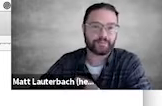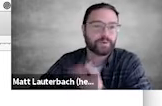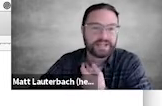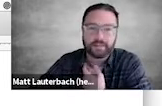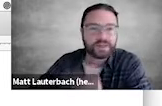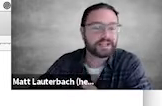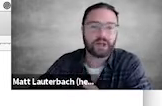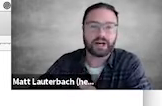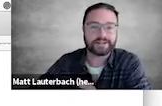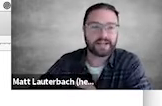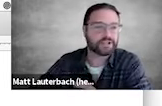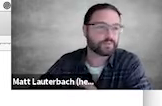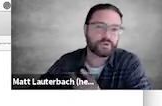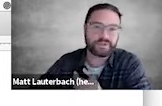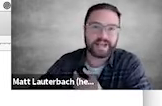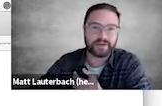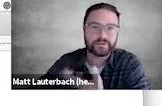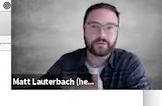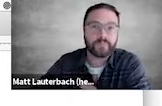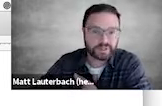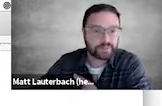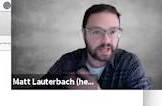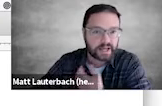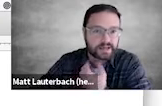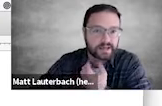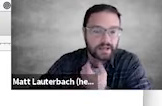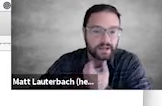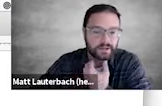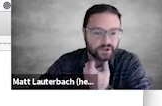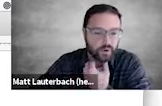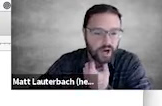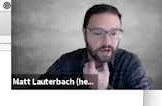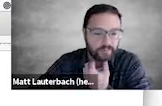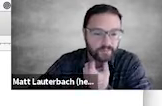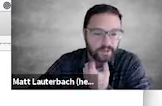will be completely lost and just reduced down to music playing.